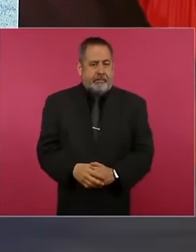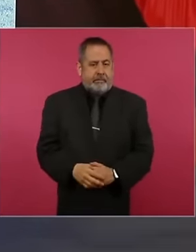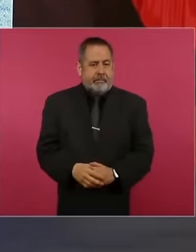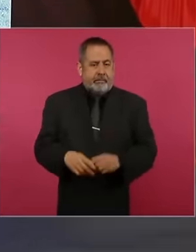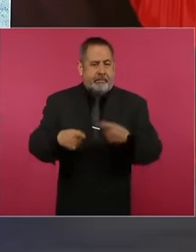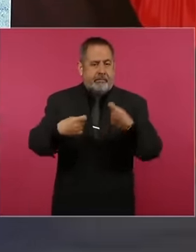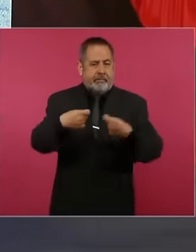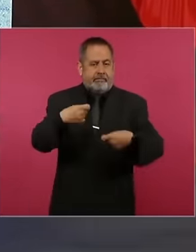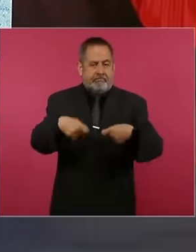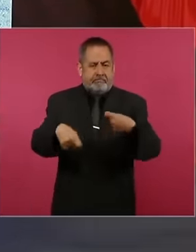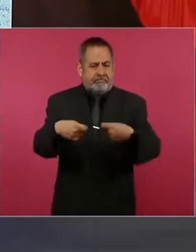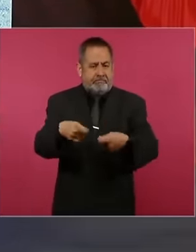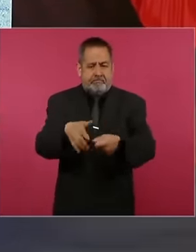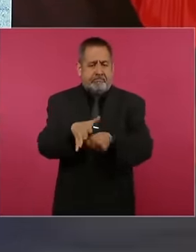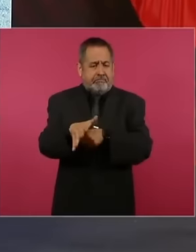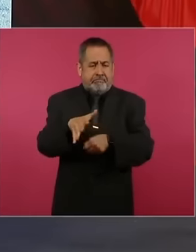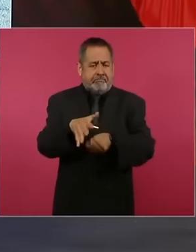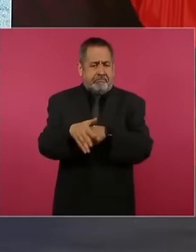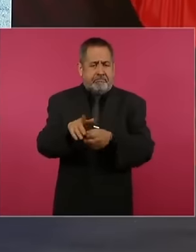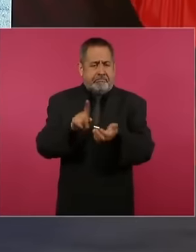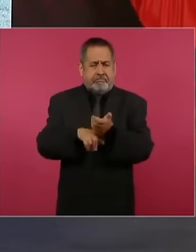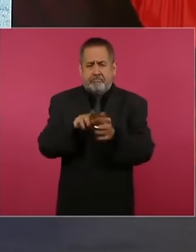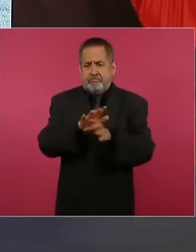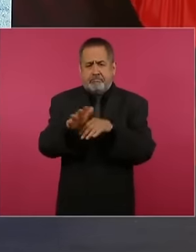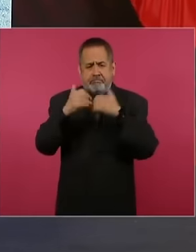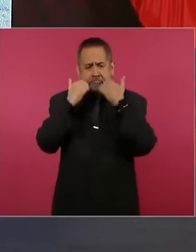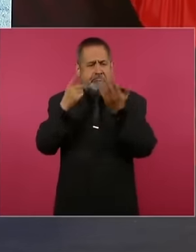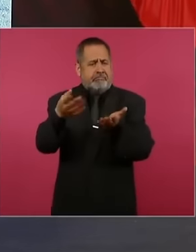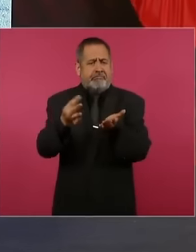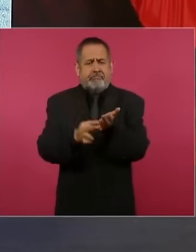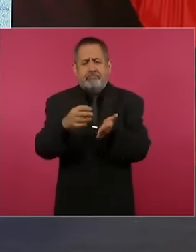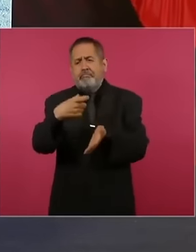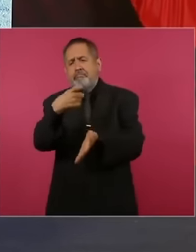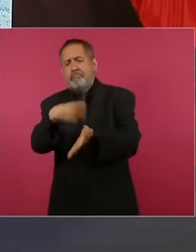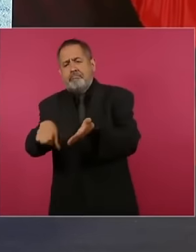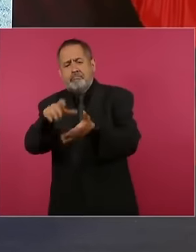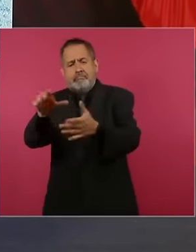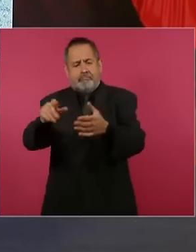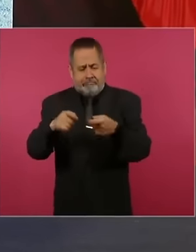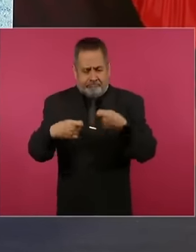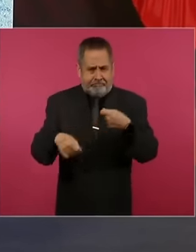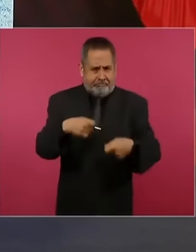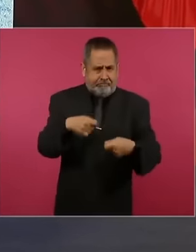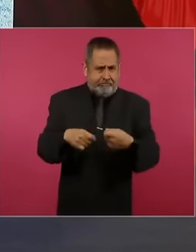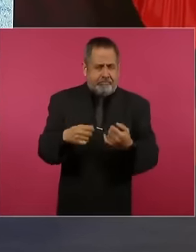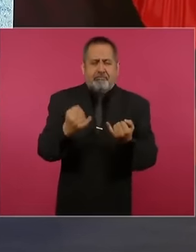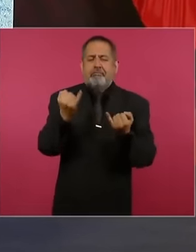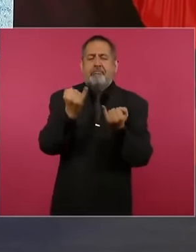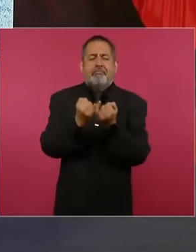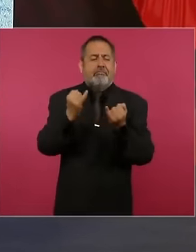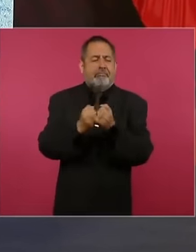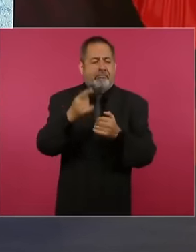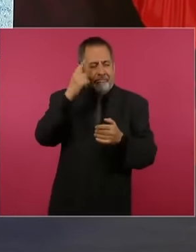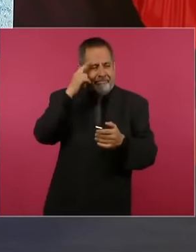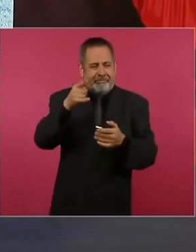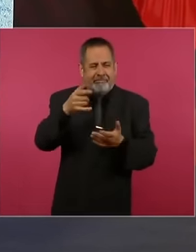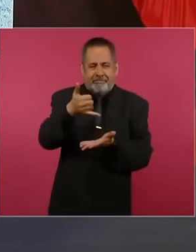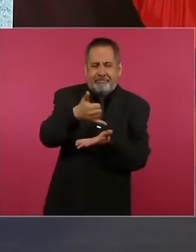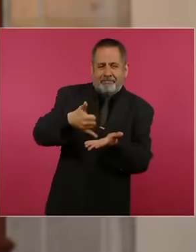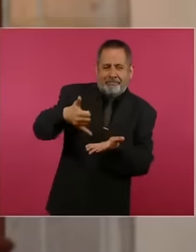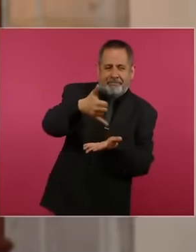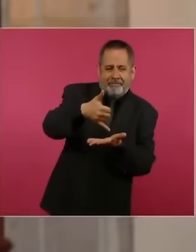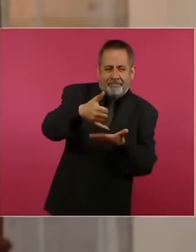you can get it at any hardware store, like a truck or car oil filter or a